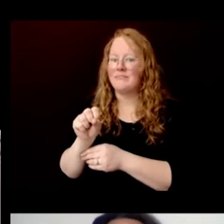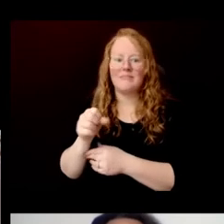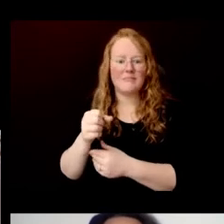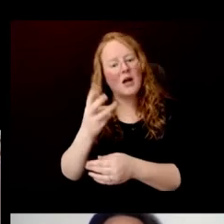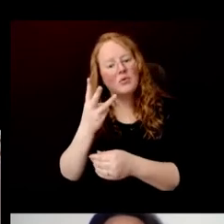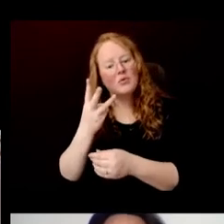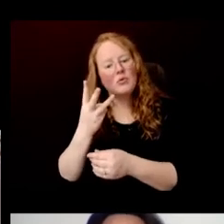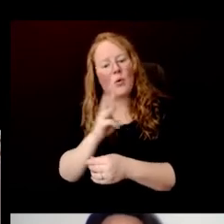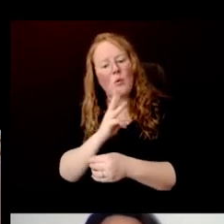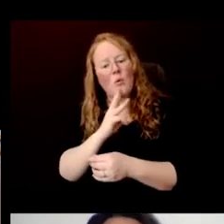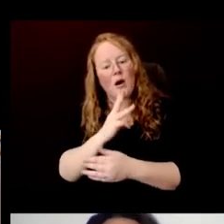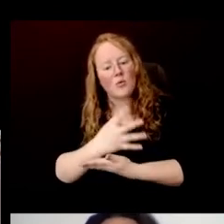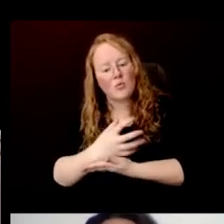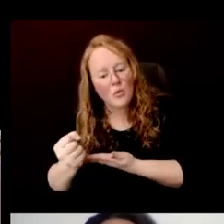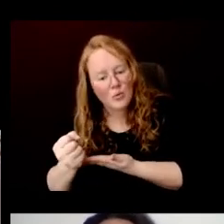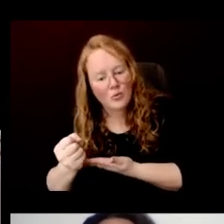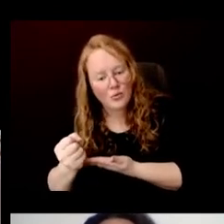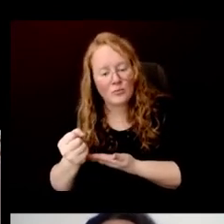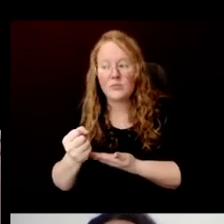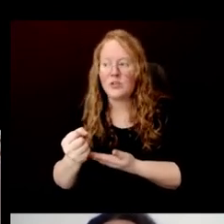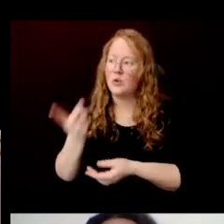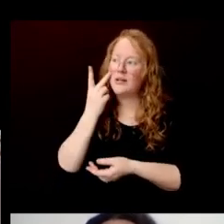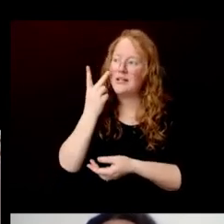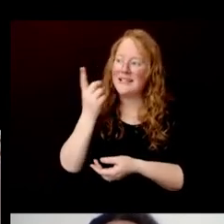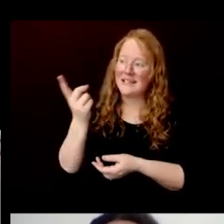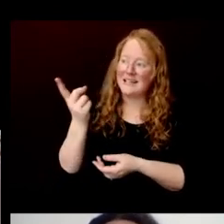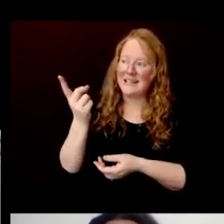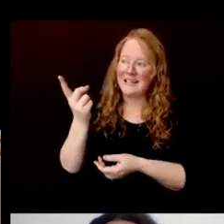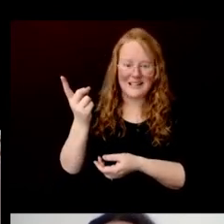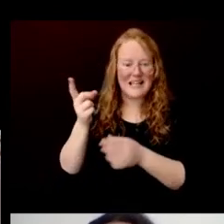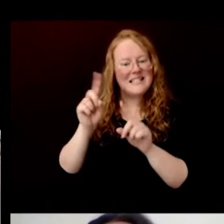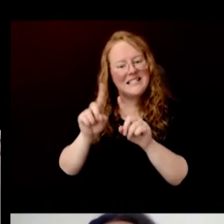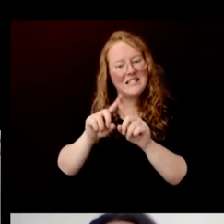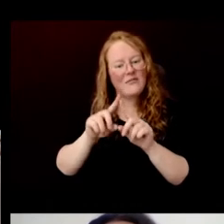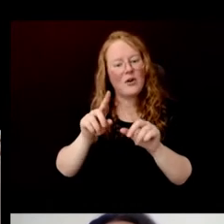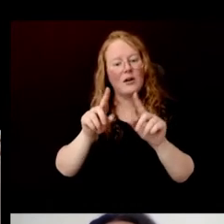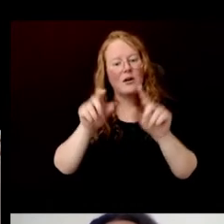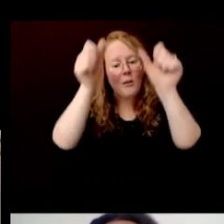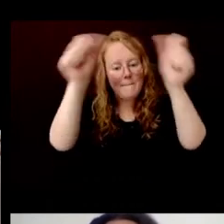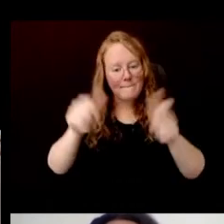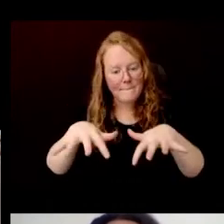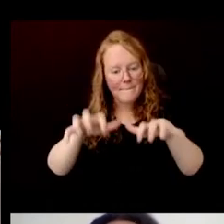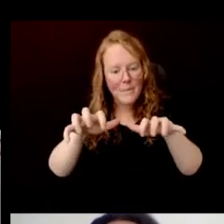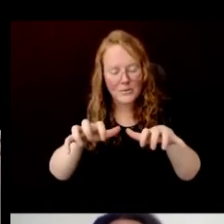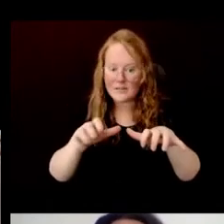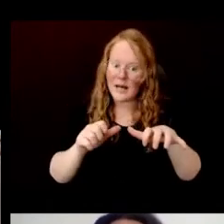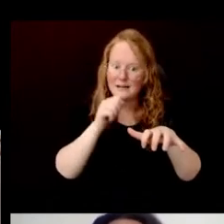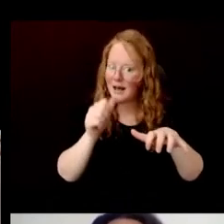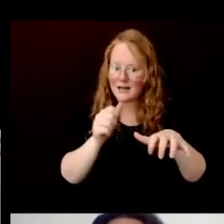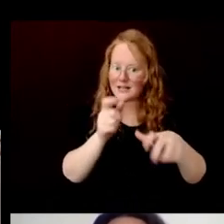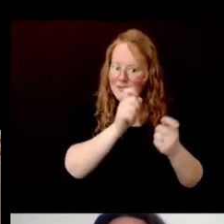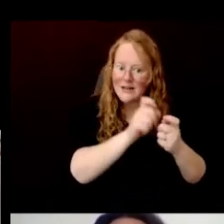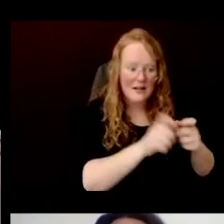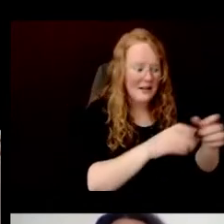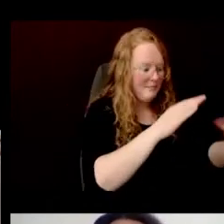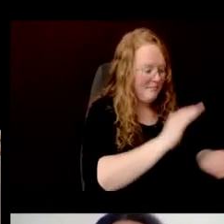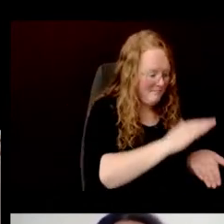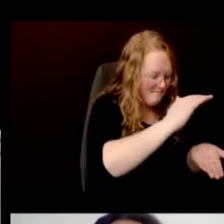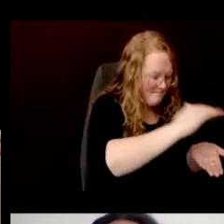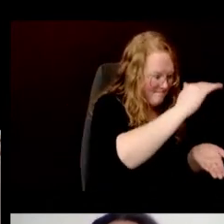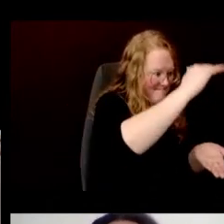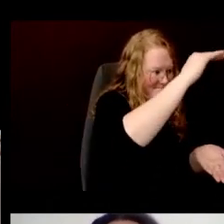So here, individual molds are used rather than the sheets being peeled off and deposited into a stack.